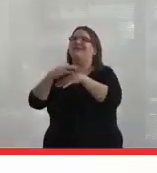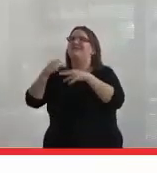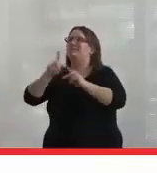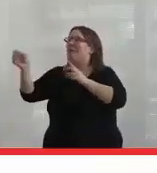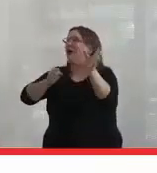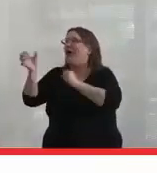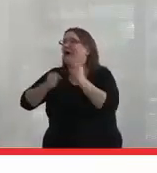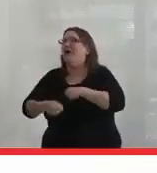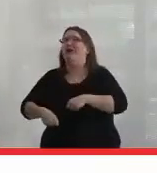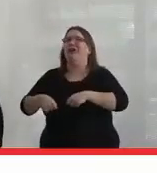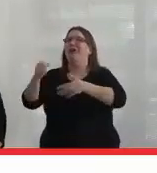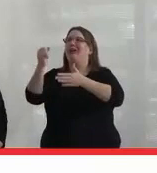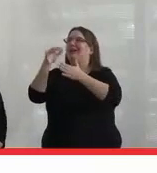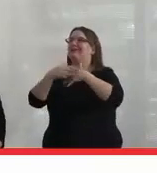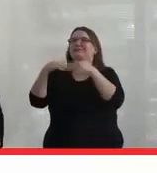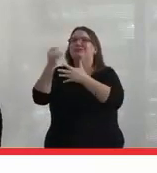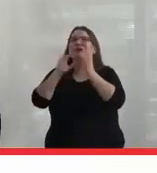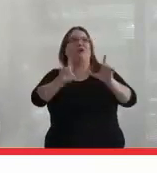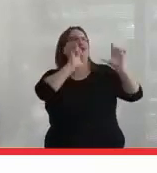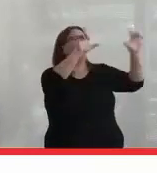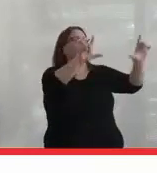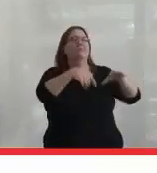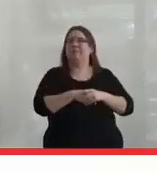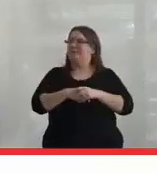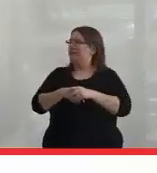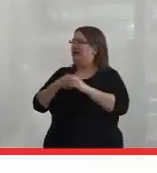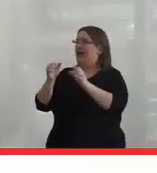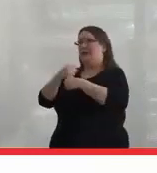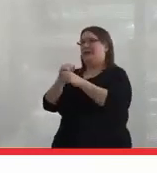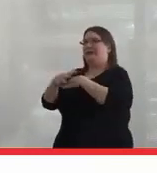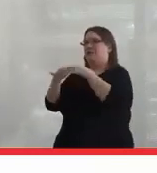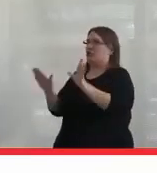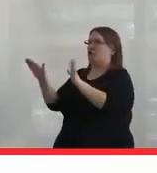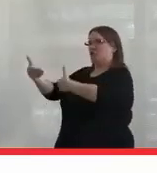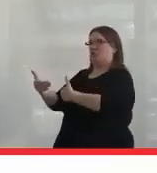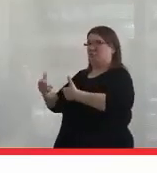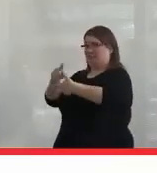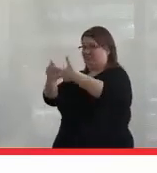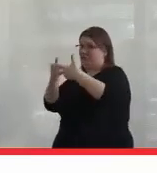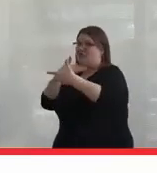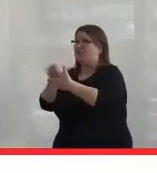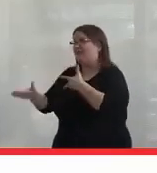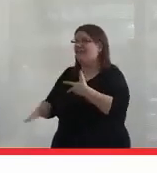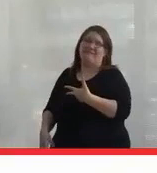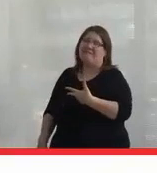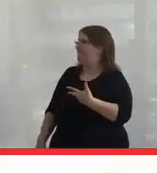hanging up Indigenous art, and making a room, creating an Indigenous space.